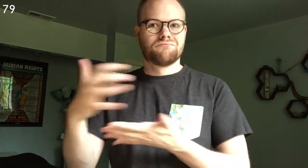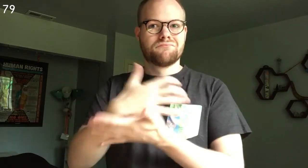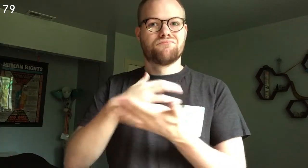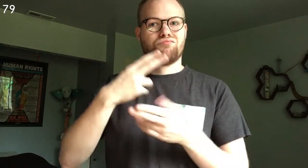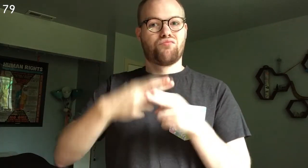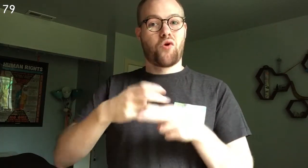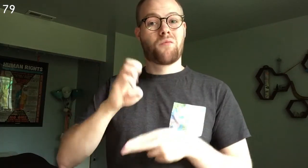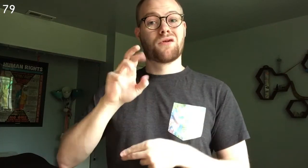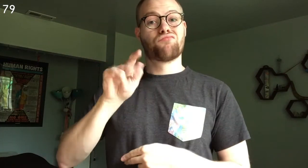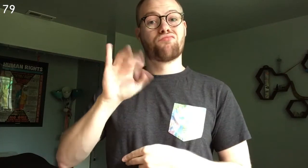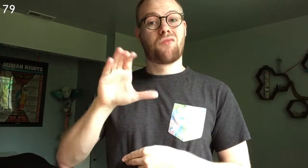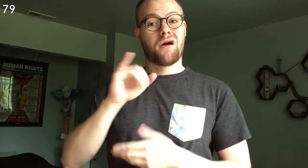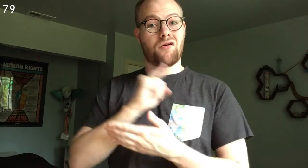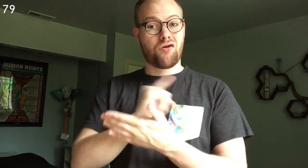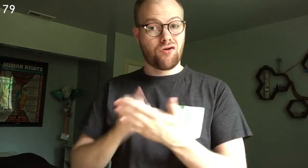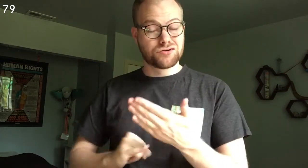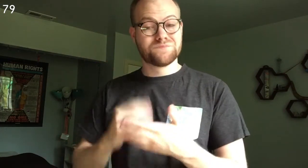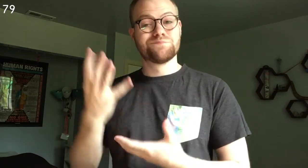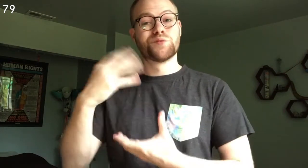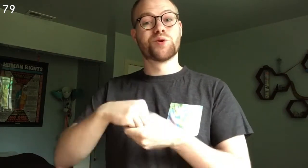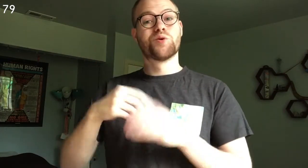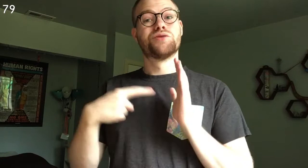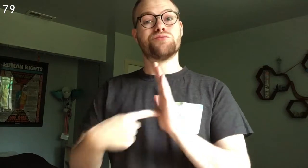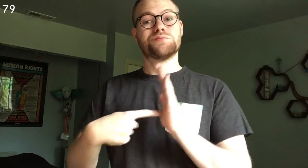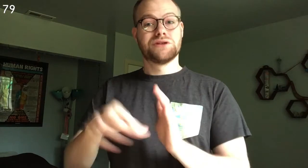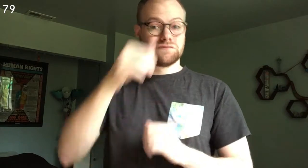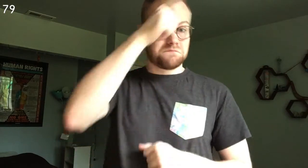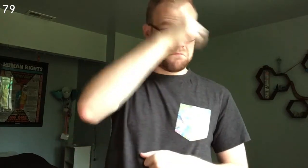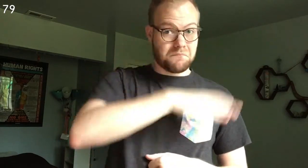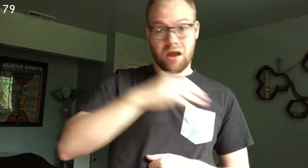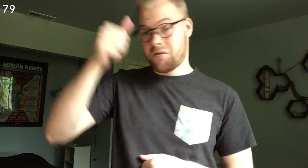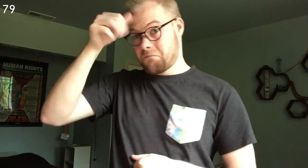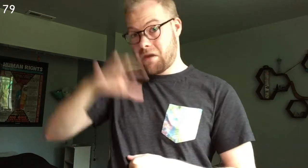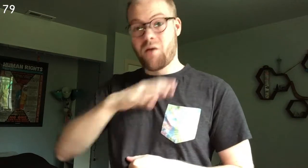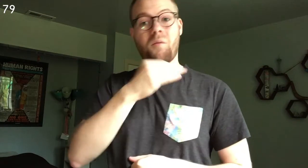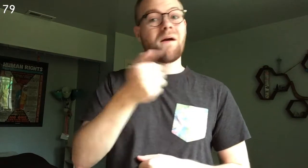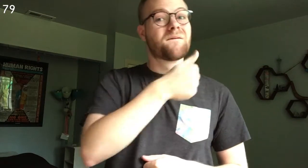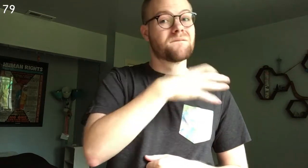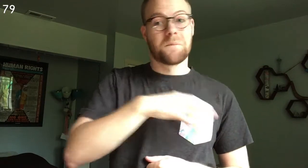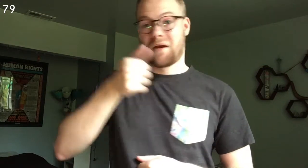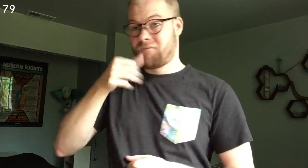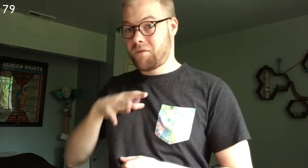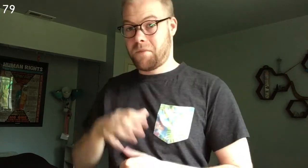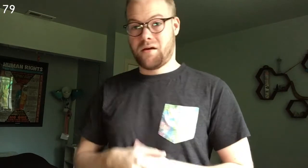collection of Roman erotic art, including representations of male-male and female-female.